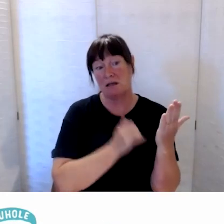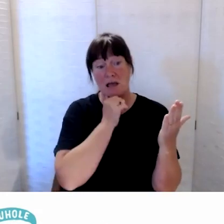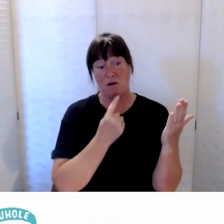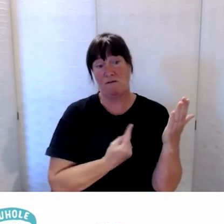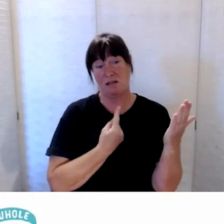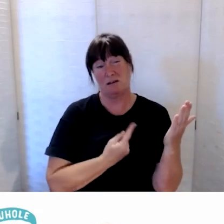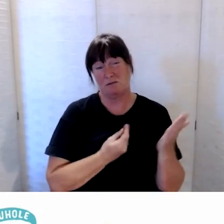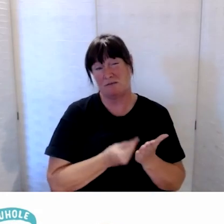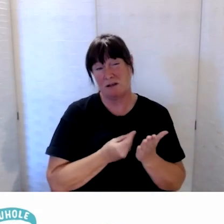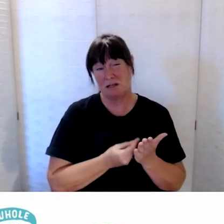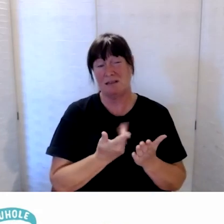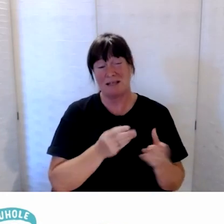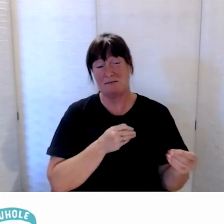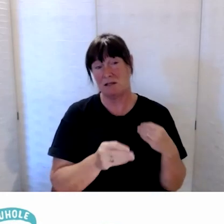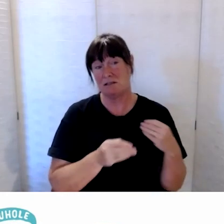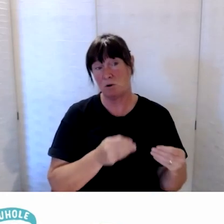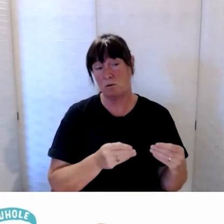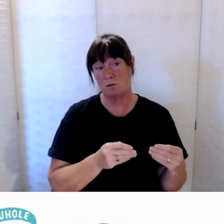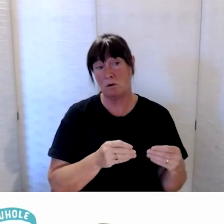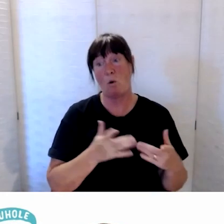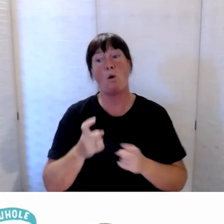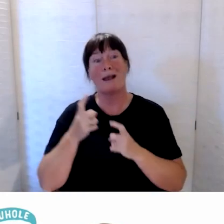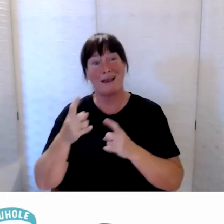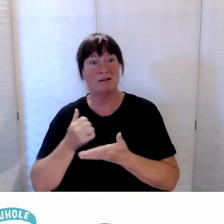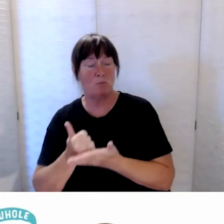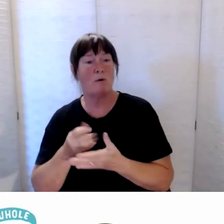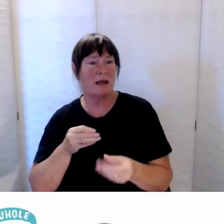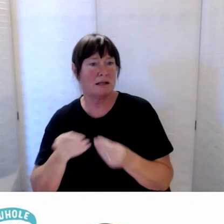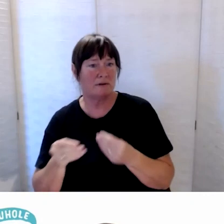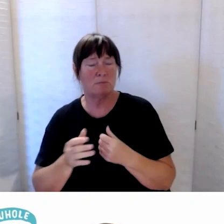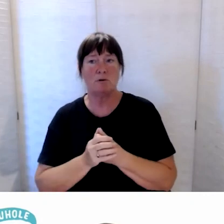For example, we have had some feedback that people have wanted